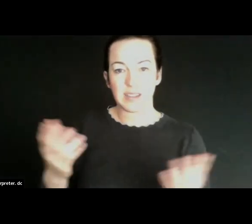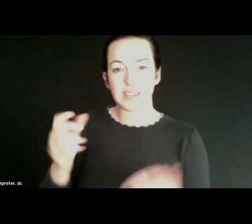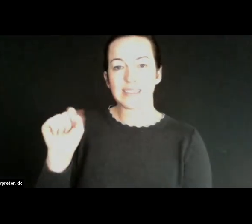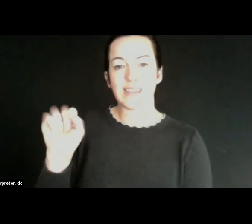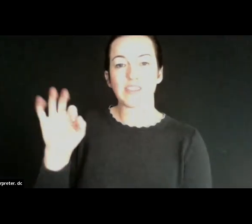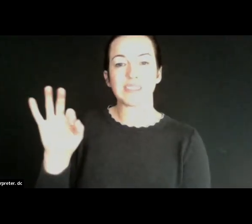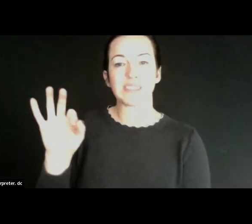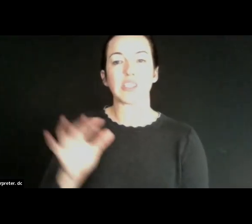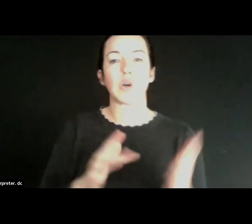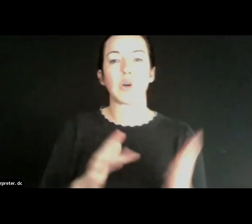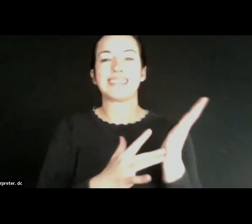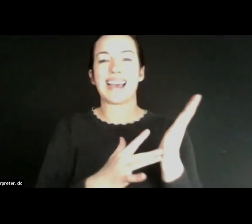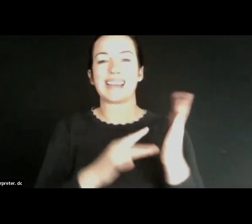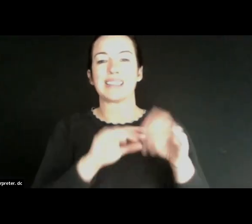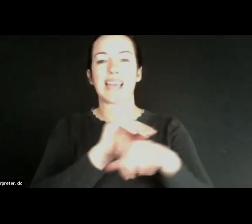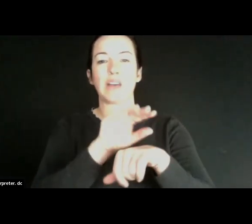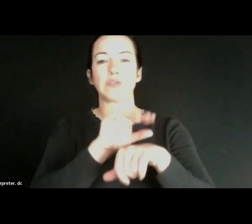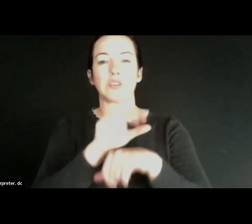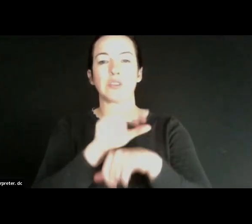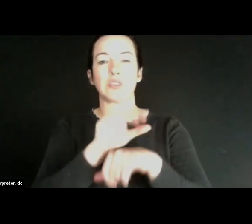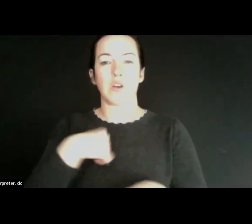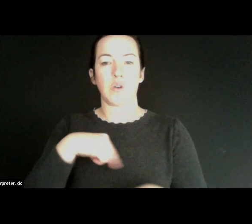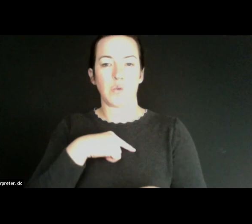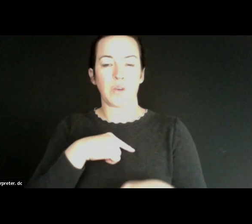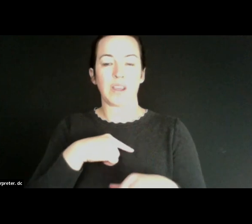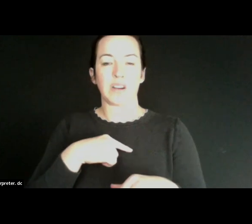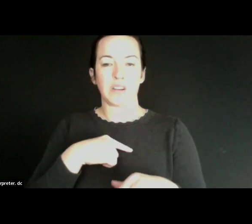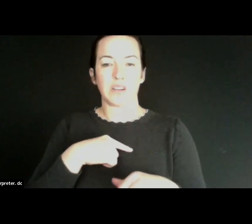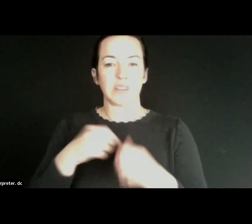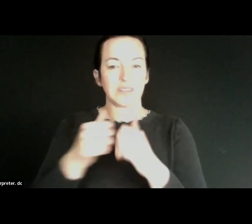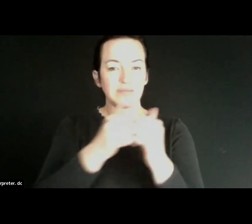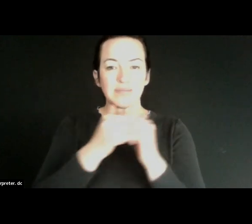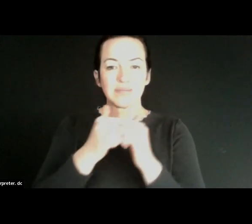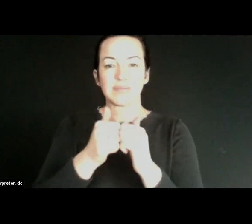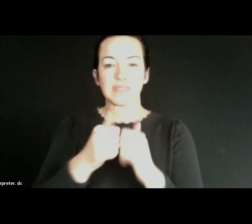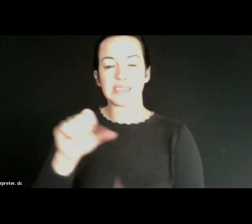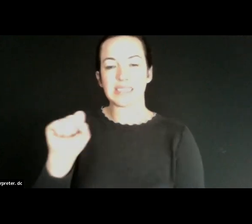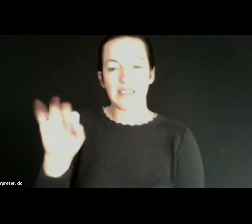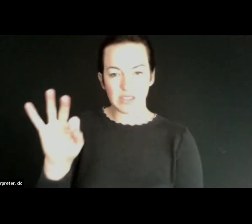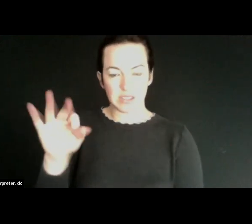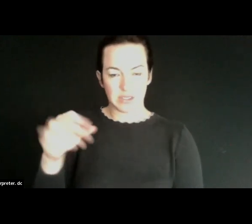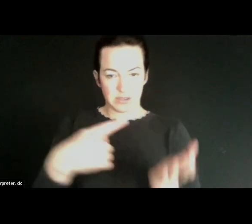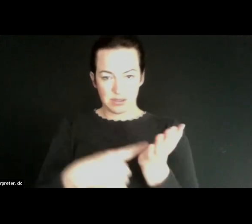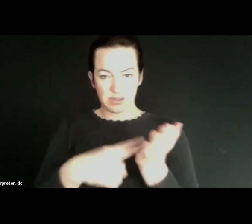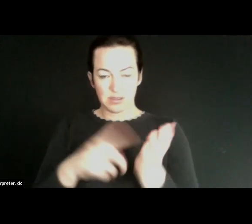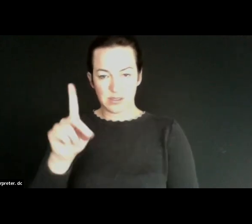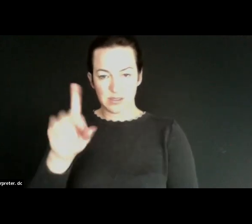and we are a multi sector collaborative in San Francisco, addressing the digital confusion needs